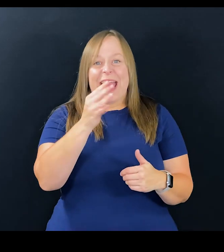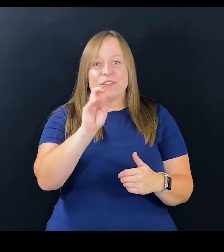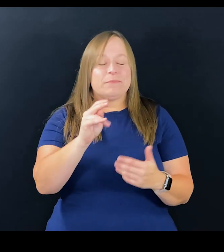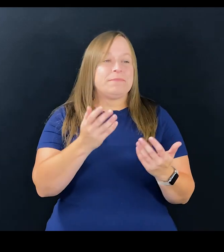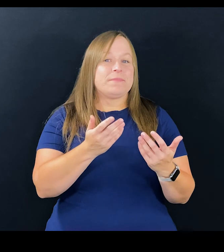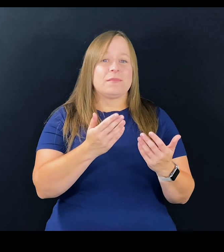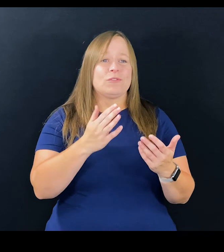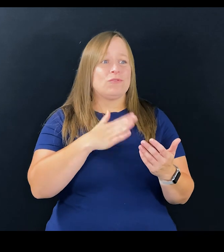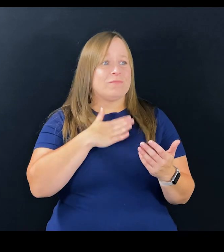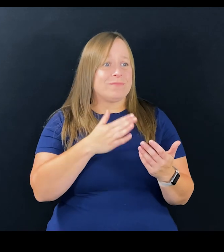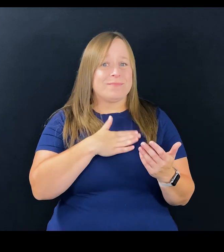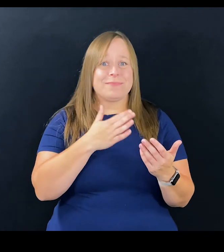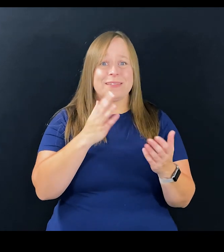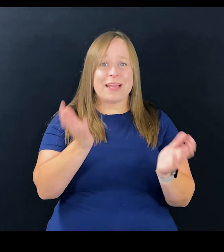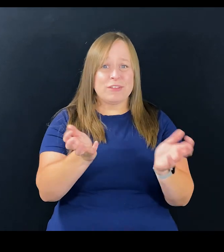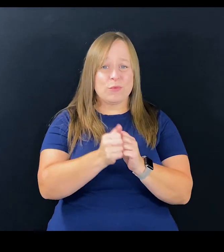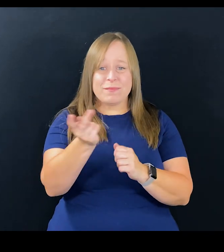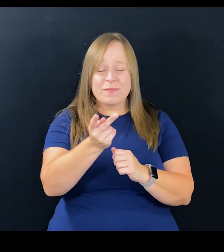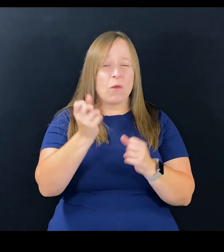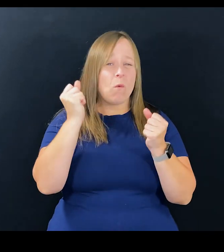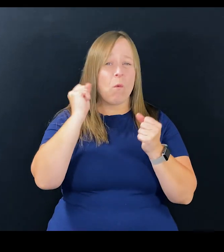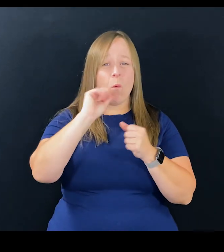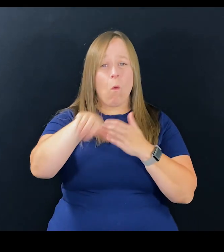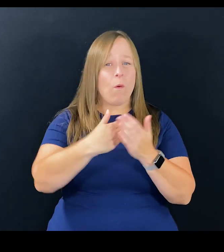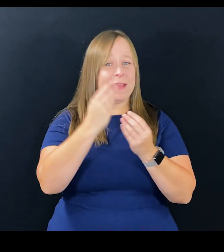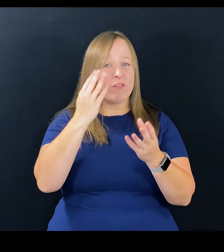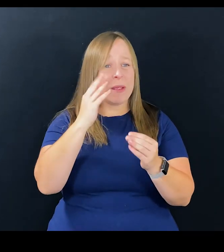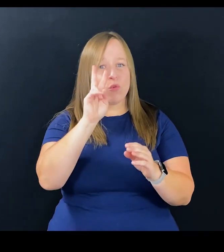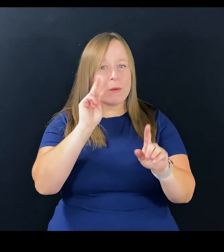It has been such a great conversation with both of you today, thank you for all the information